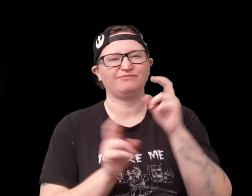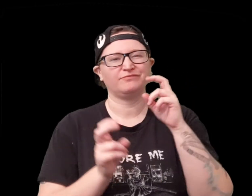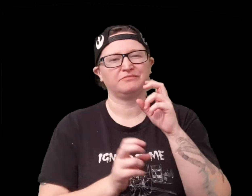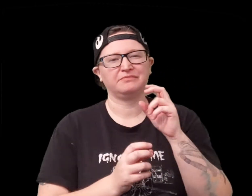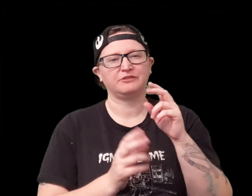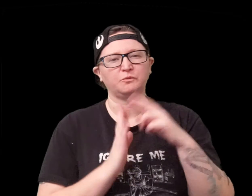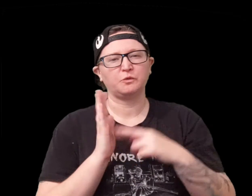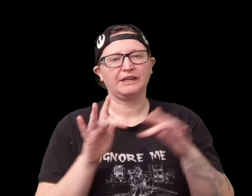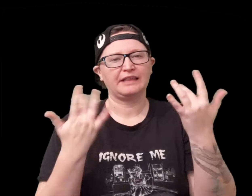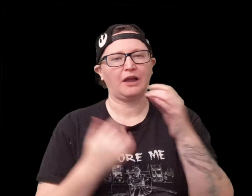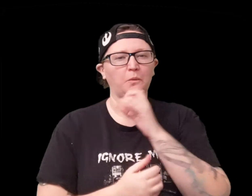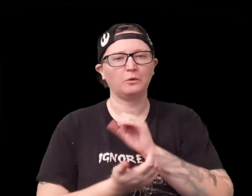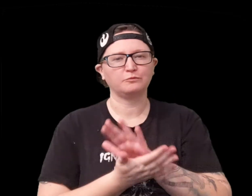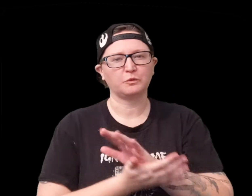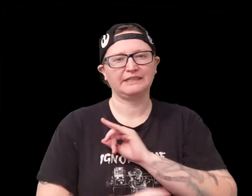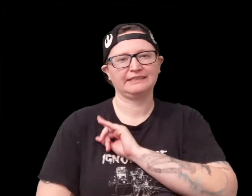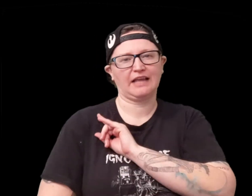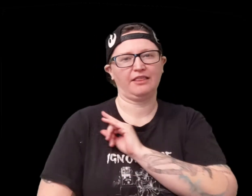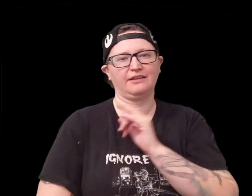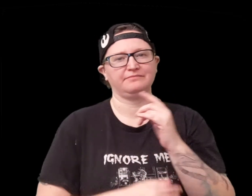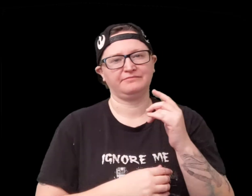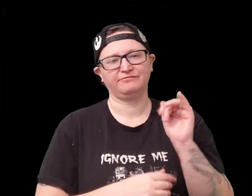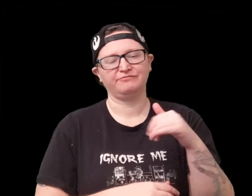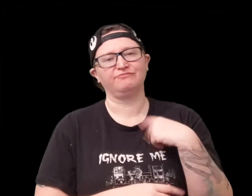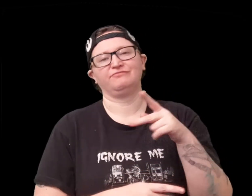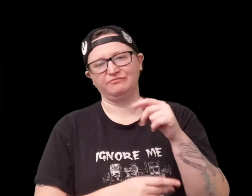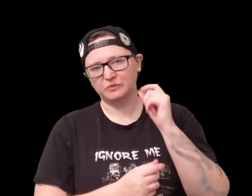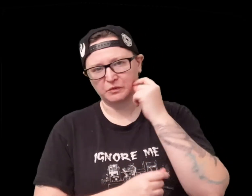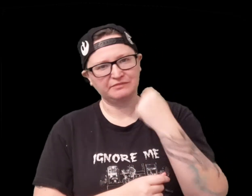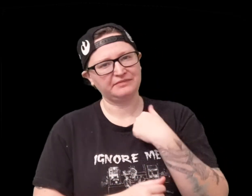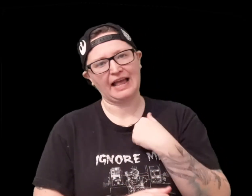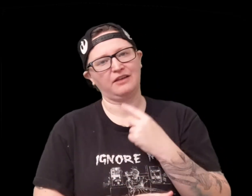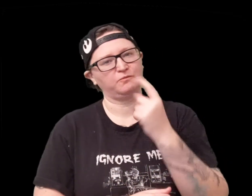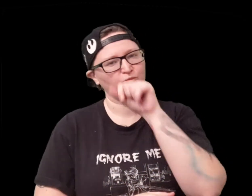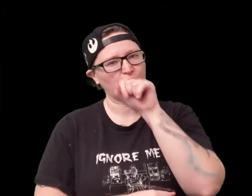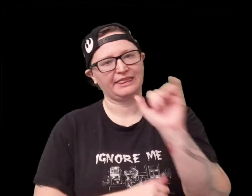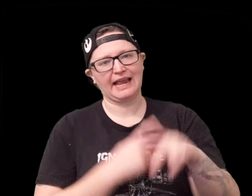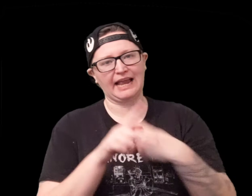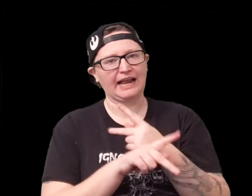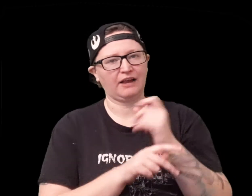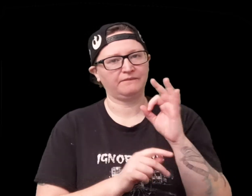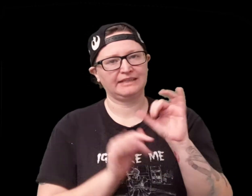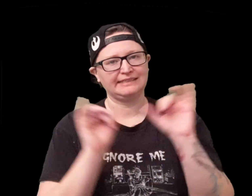so it's that kind of you know light old school style rule system and I